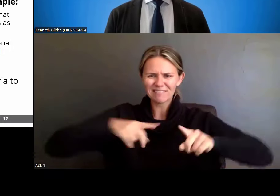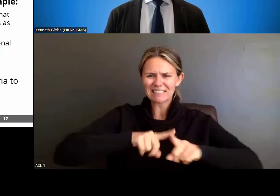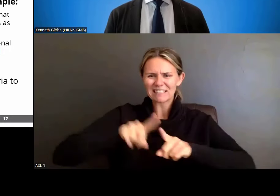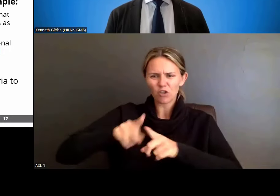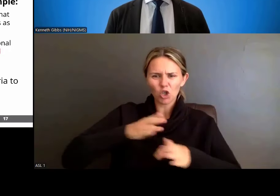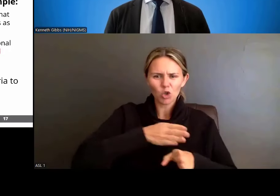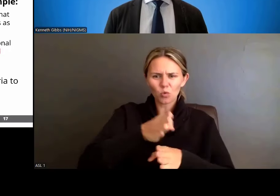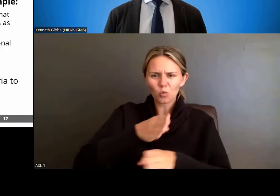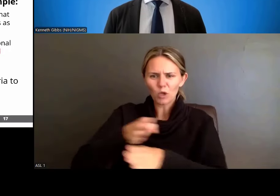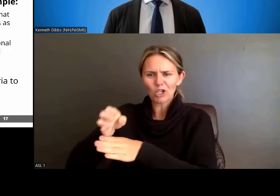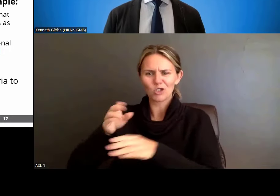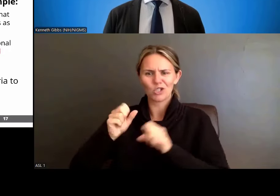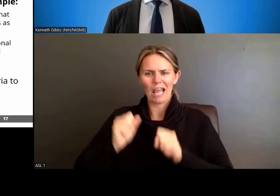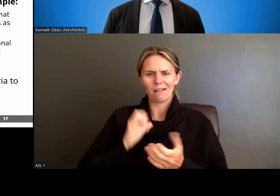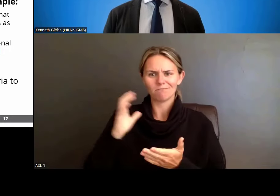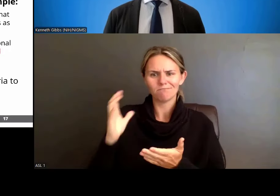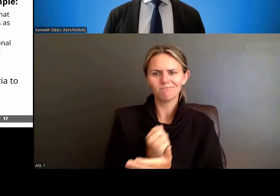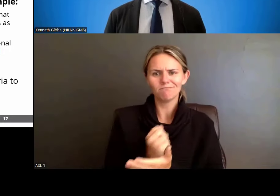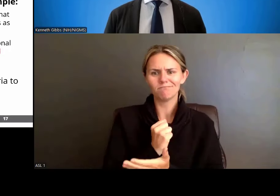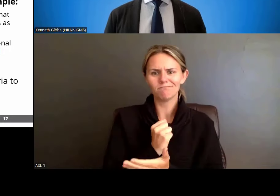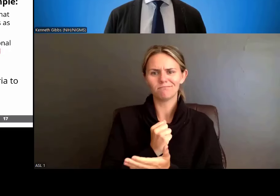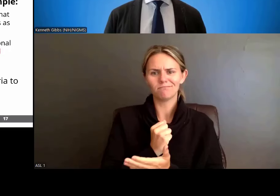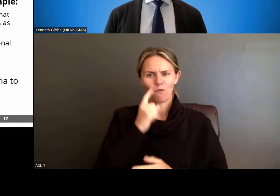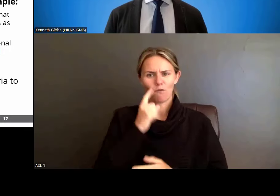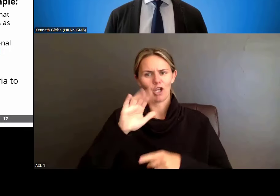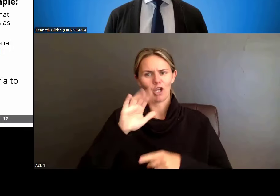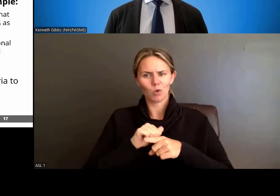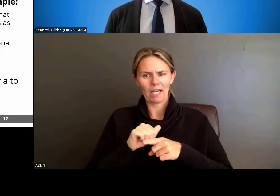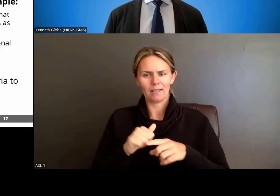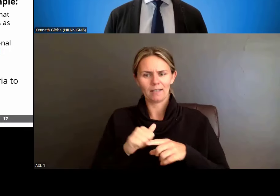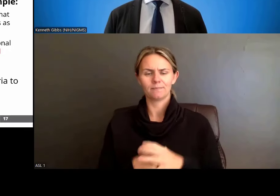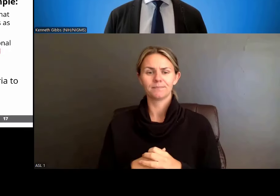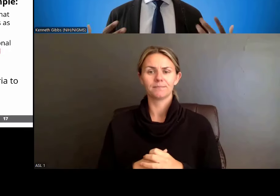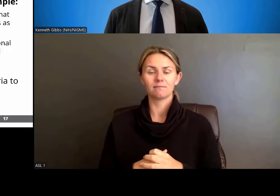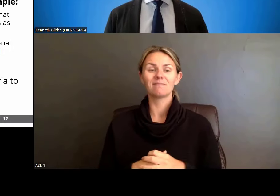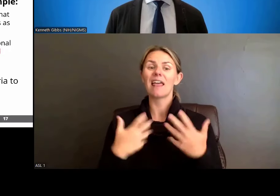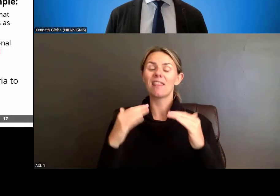Then, how the program will provide appropriate learning opportunities --